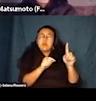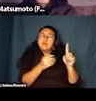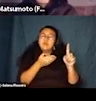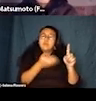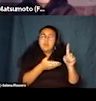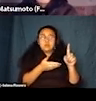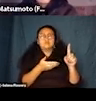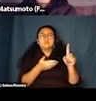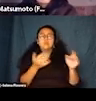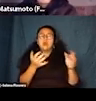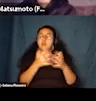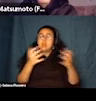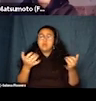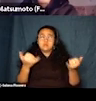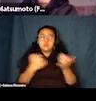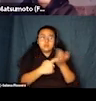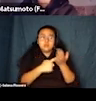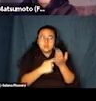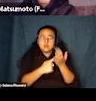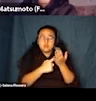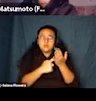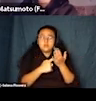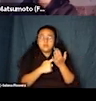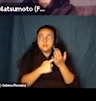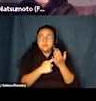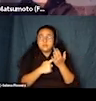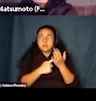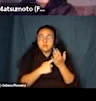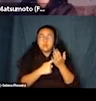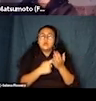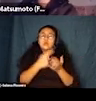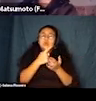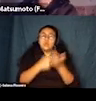is both kind of like what is mandated, what's required